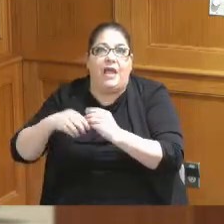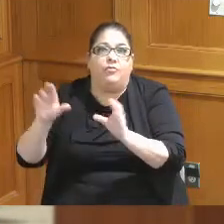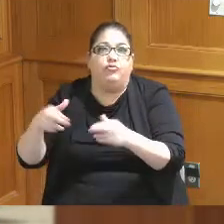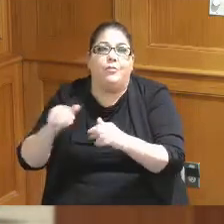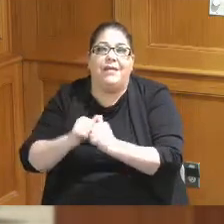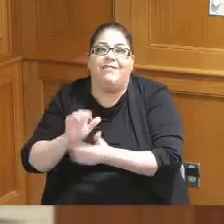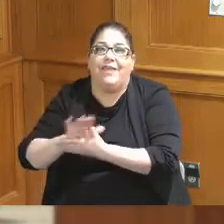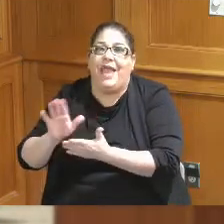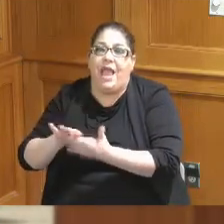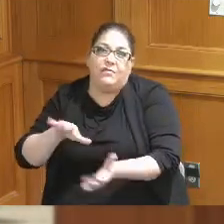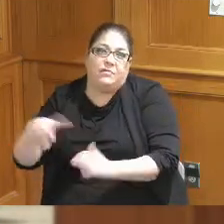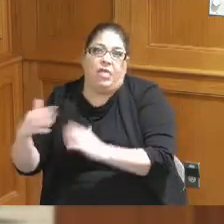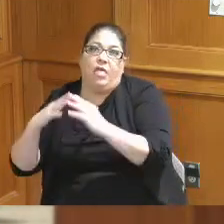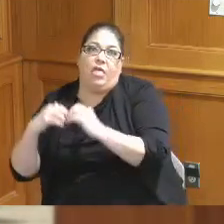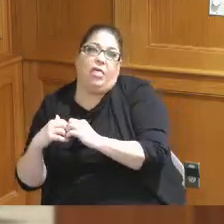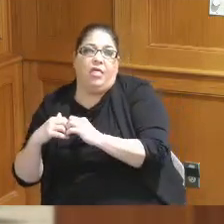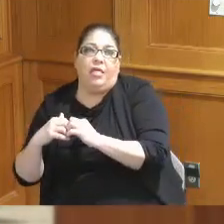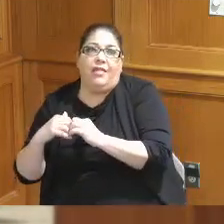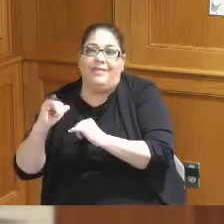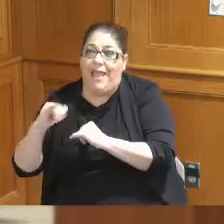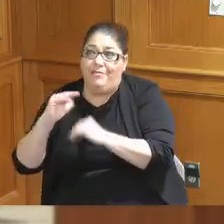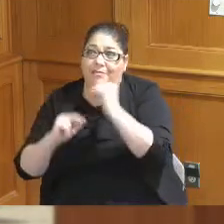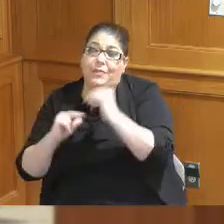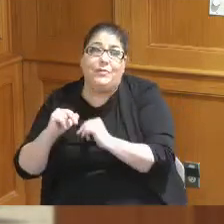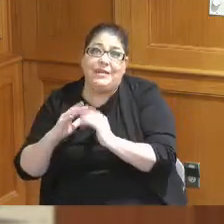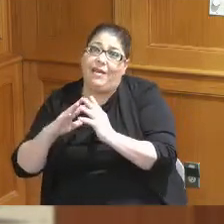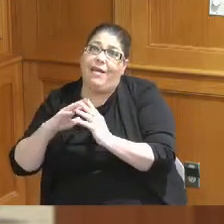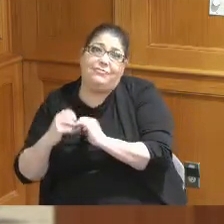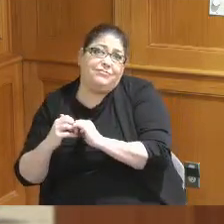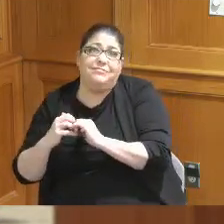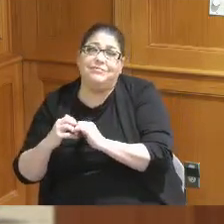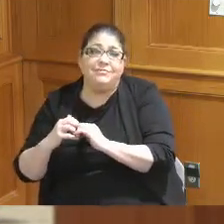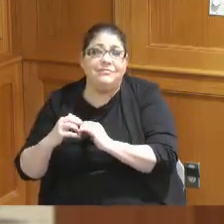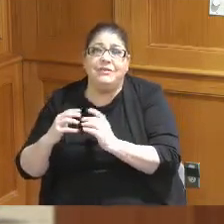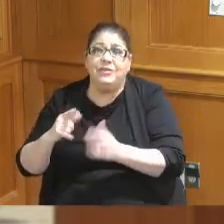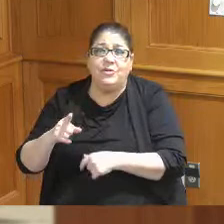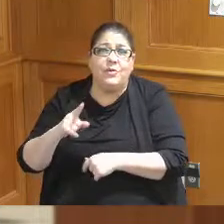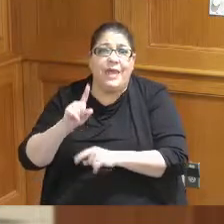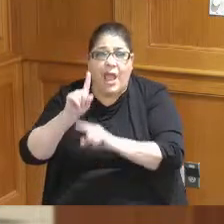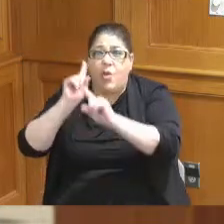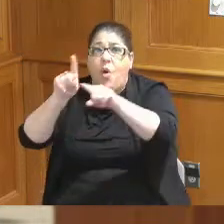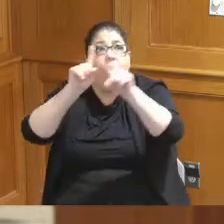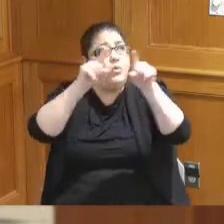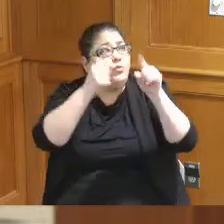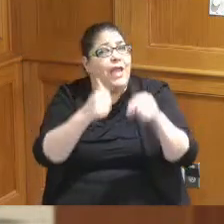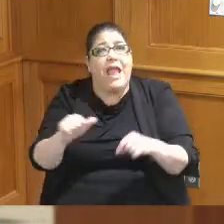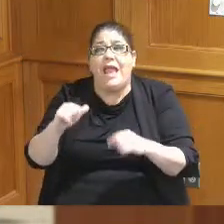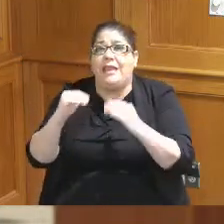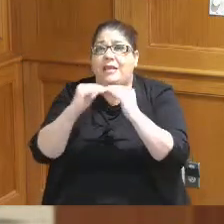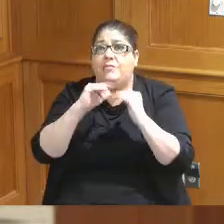is in shambles and that building is in bad shape you can go to any Pier City Louisville Columbus